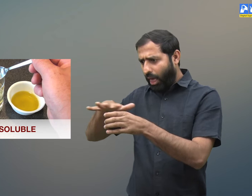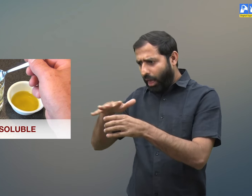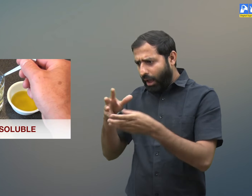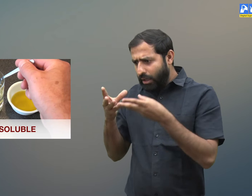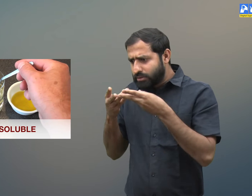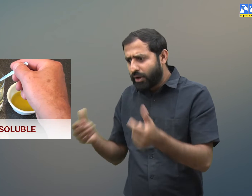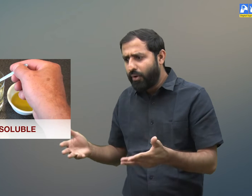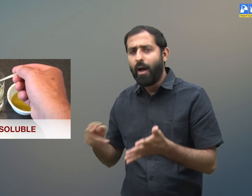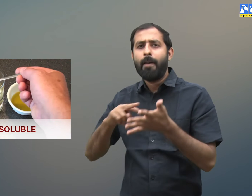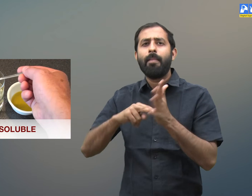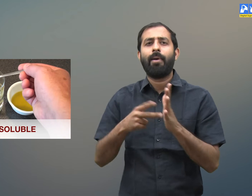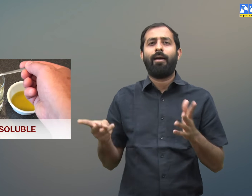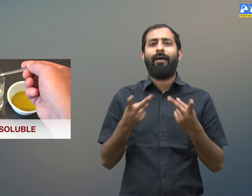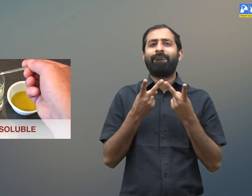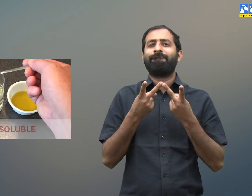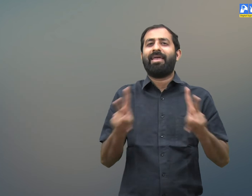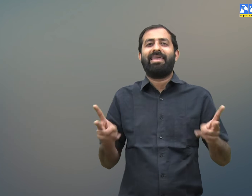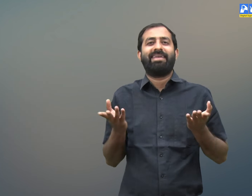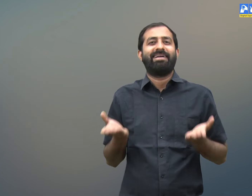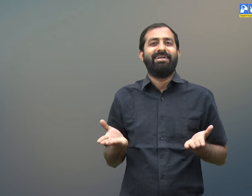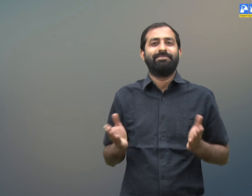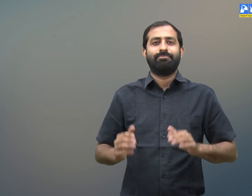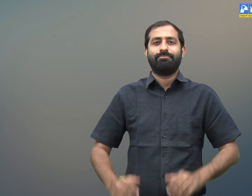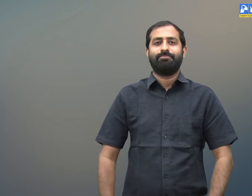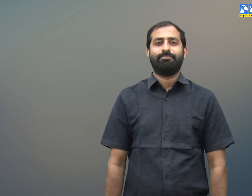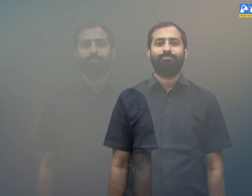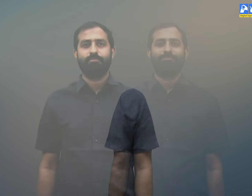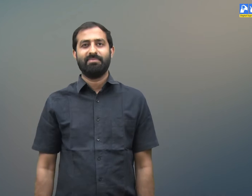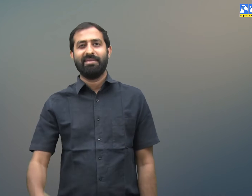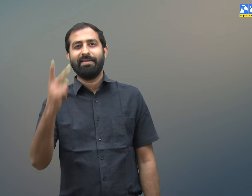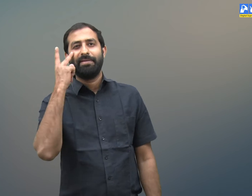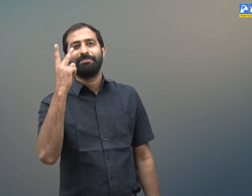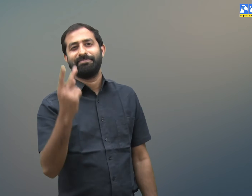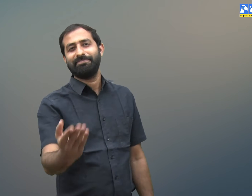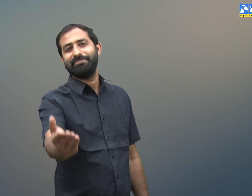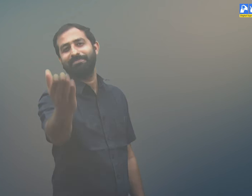So this is the difference between soluble and insoluble materials. Let's see the next topic.